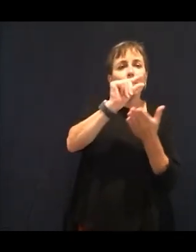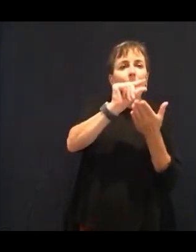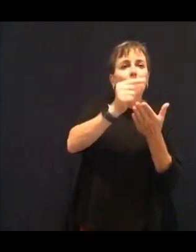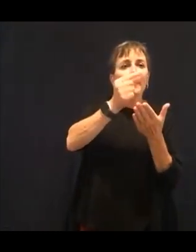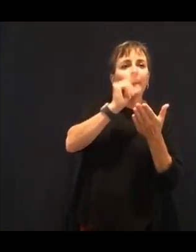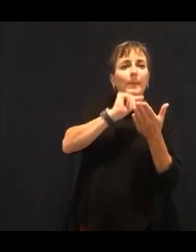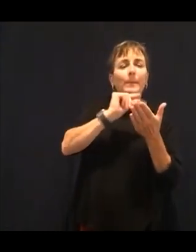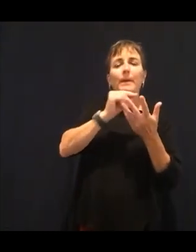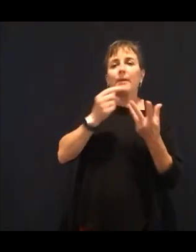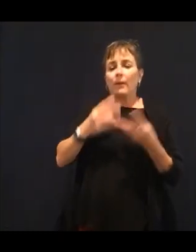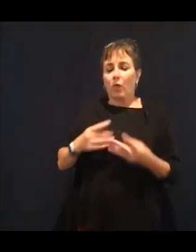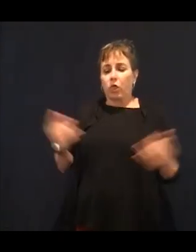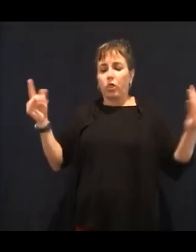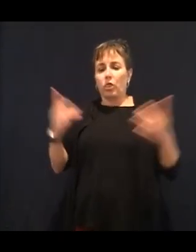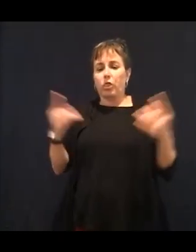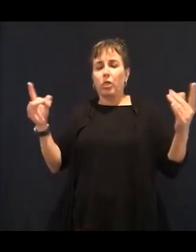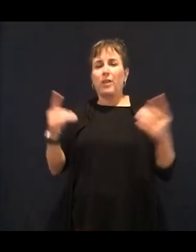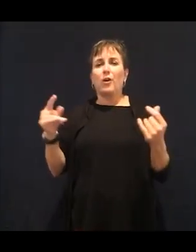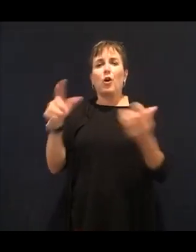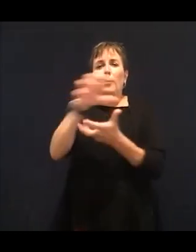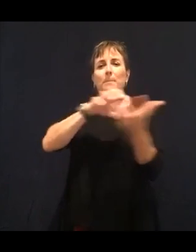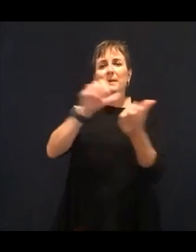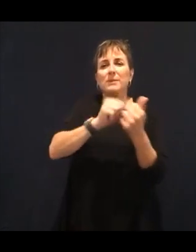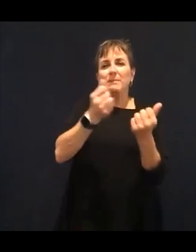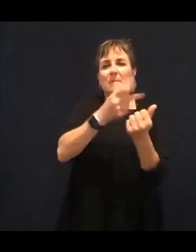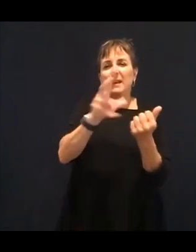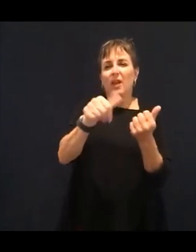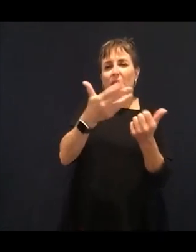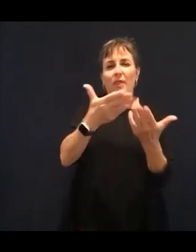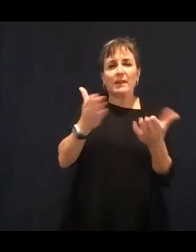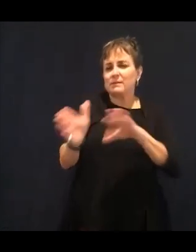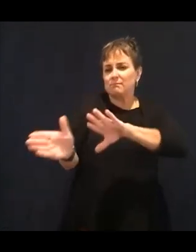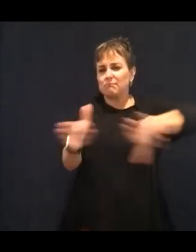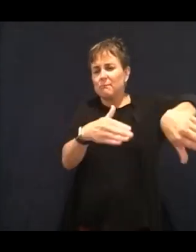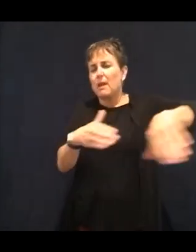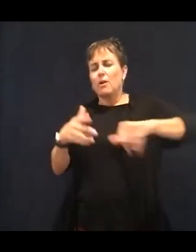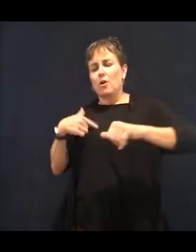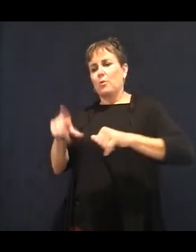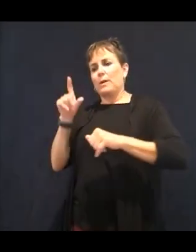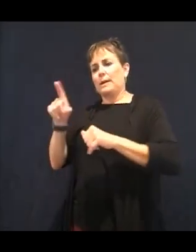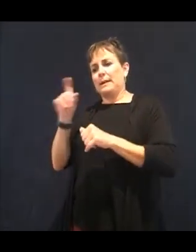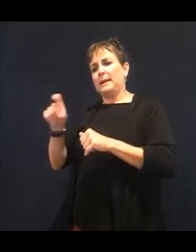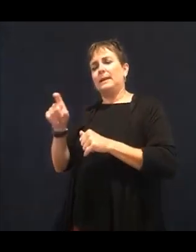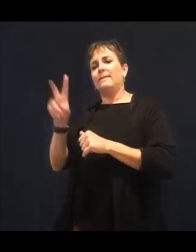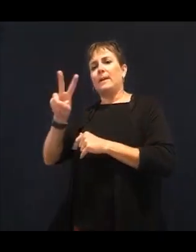because this aids our blood vessels and it aids in circulation.